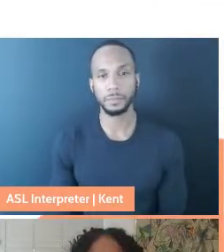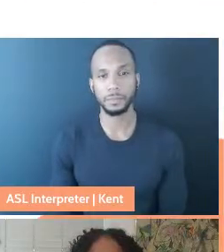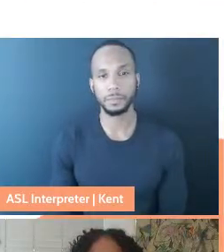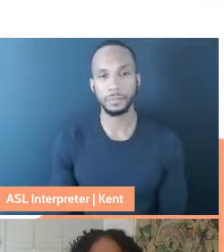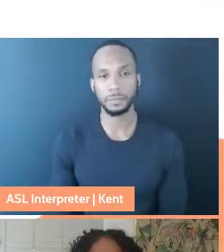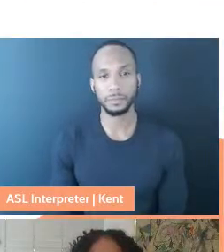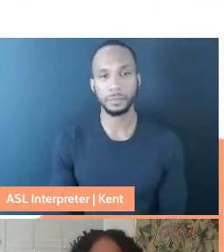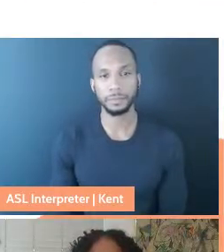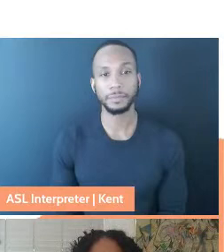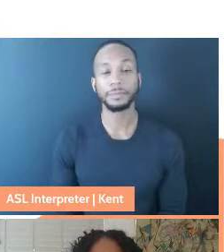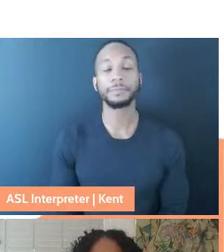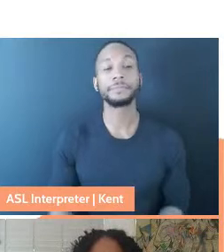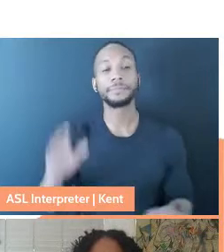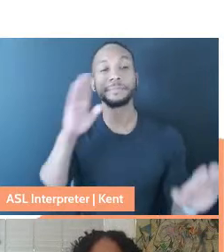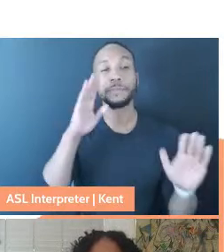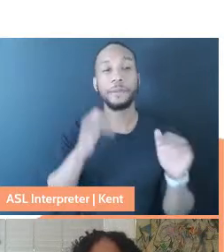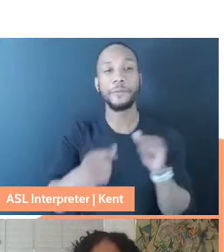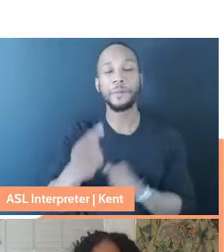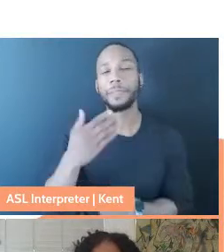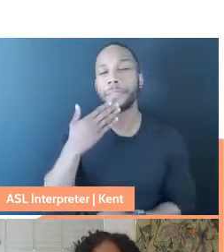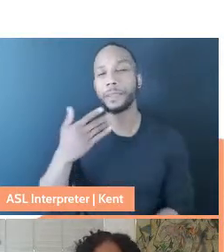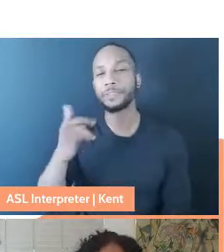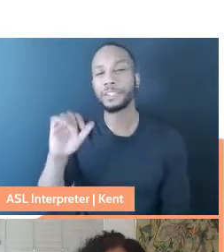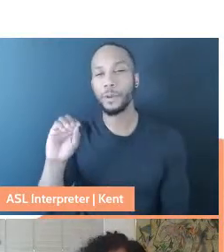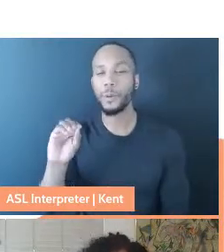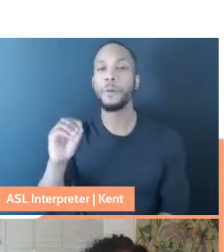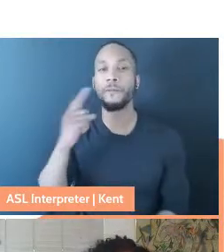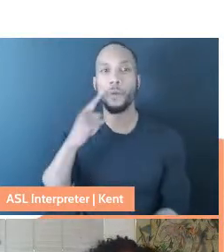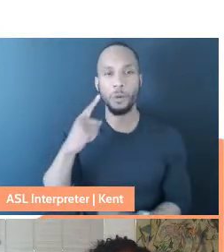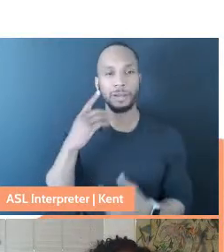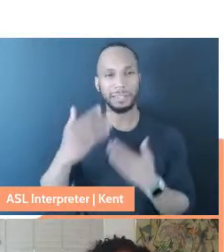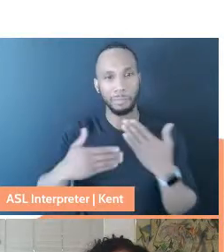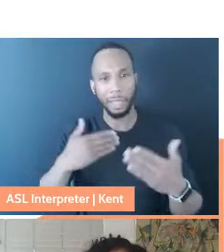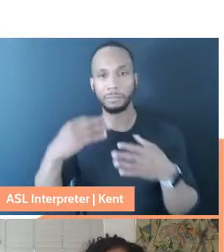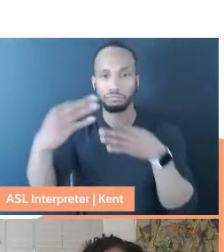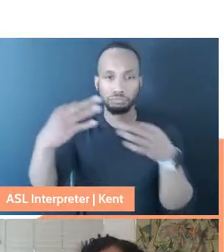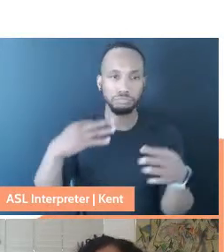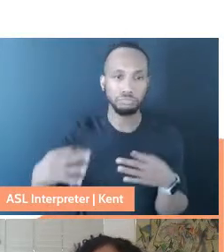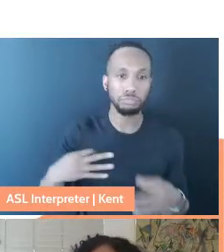Greetings everyone. Thank you, Gio, for walking us through that. We are thrilled to be here and